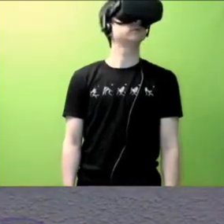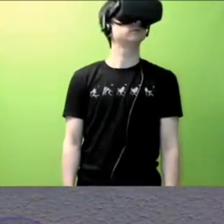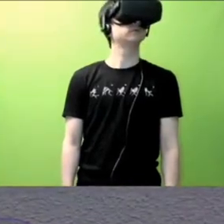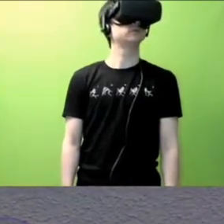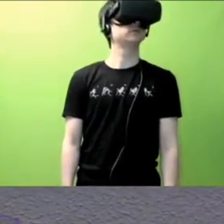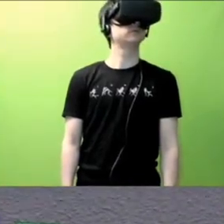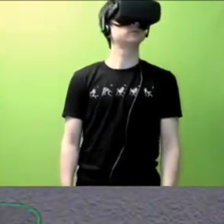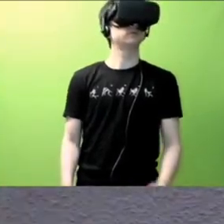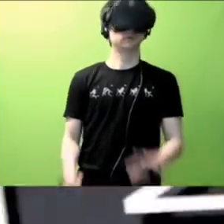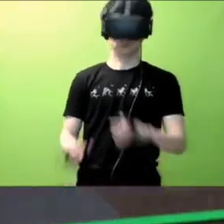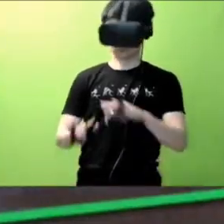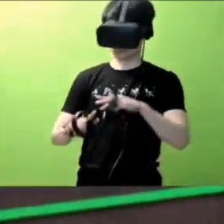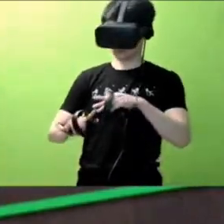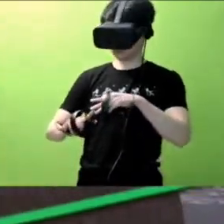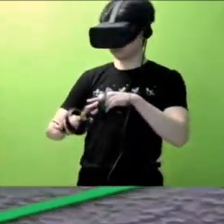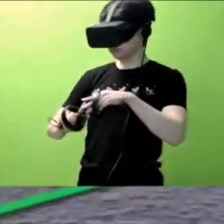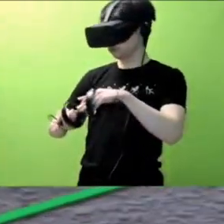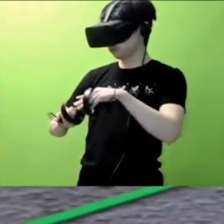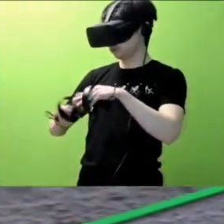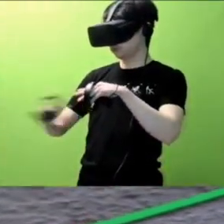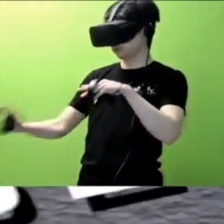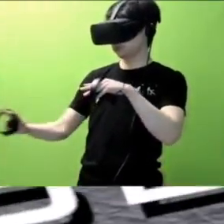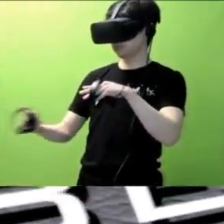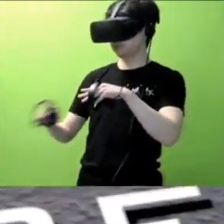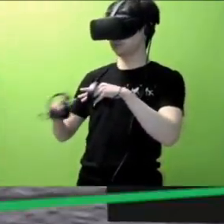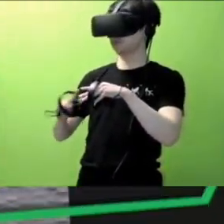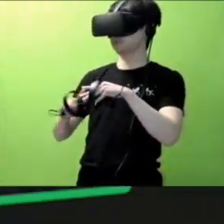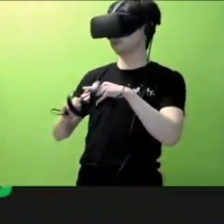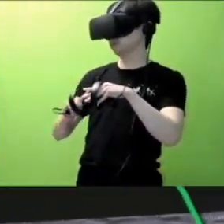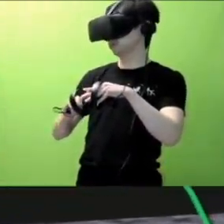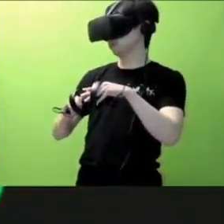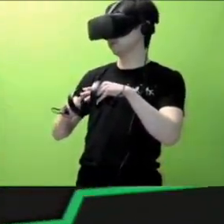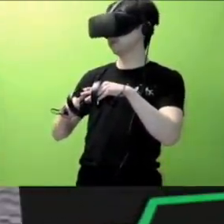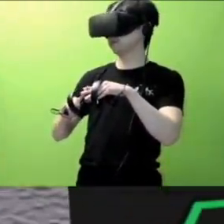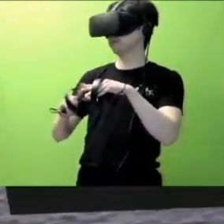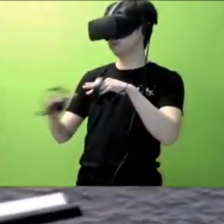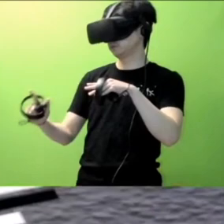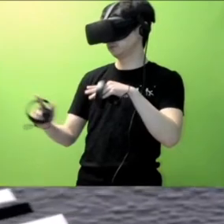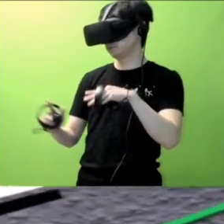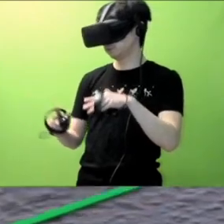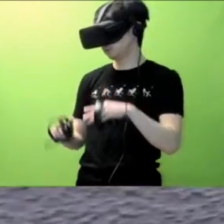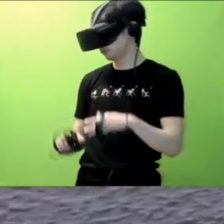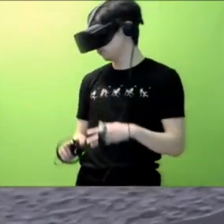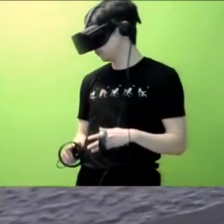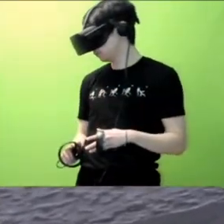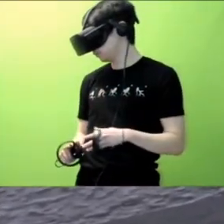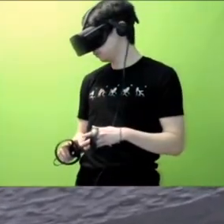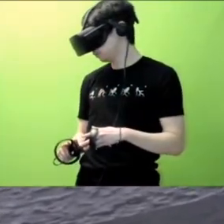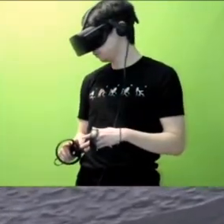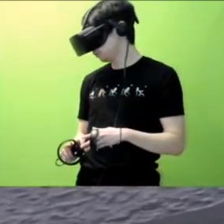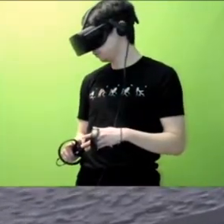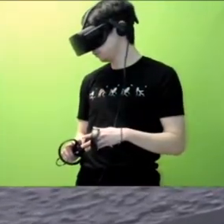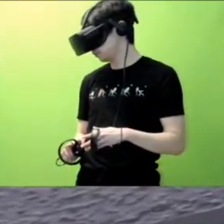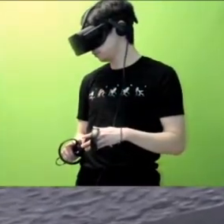Retreat